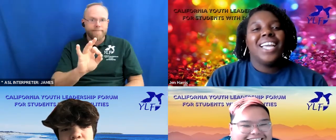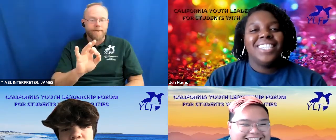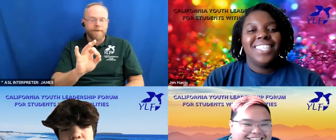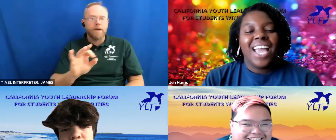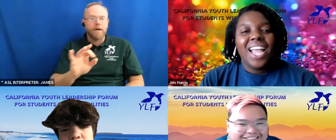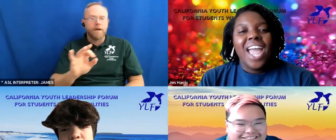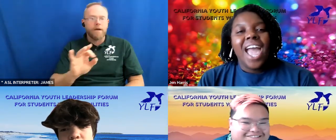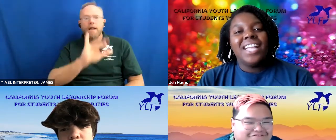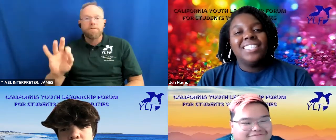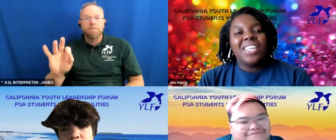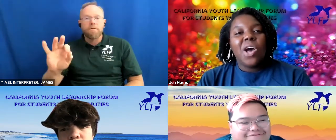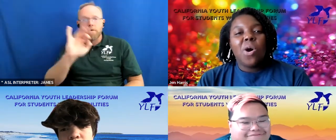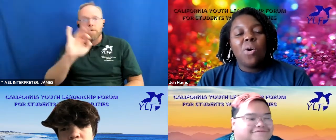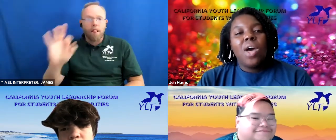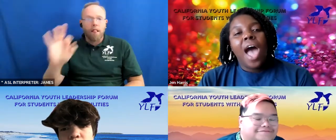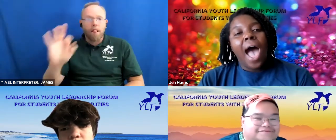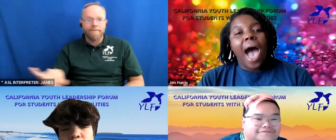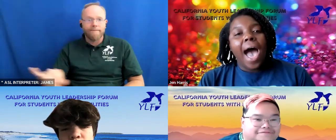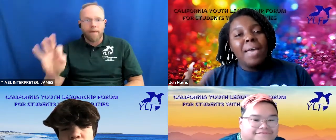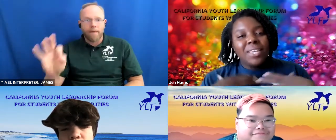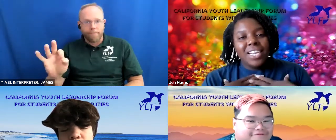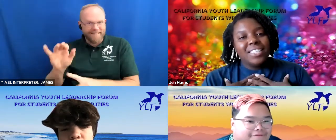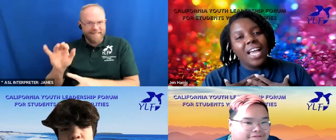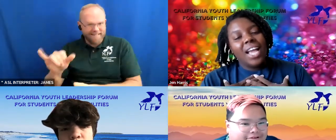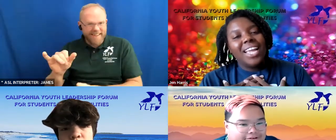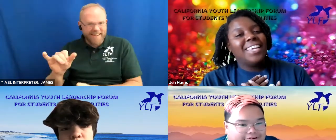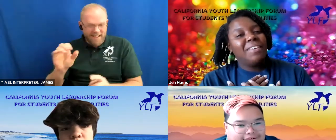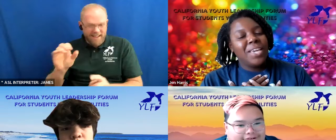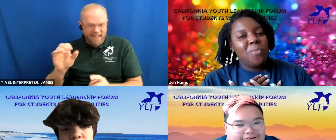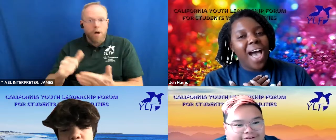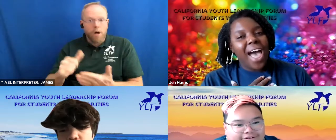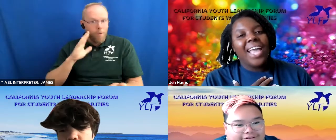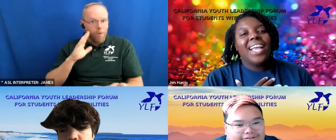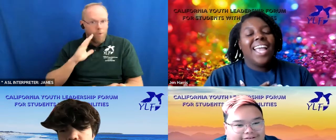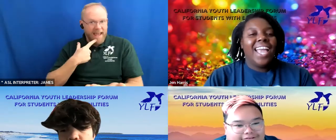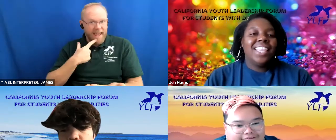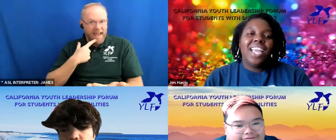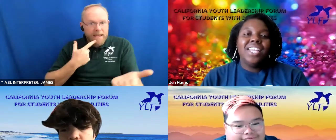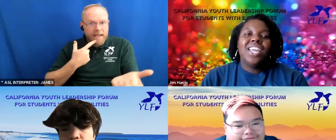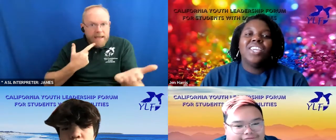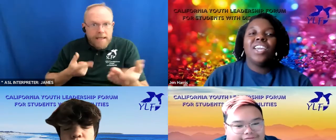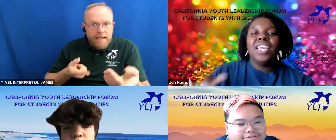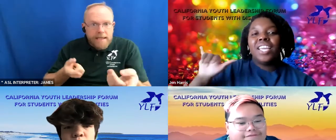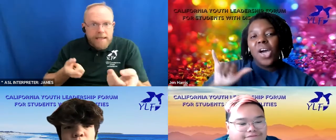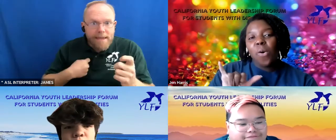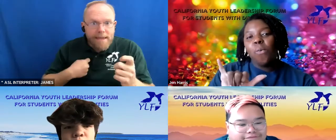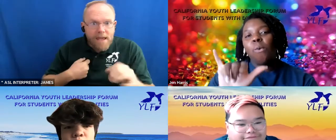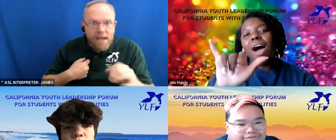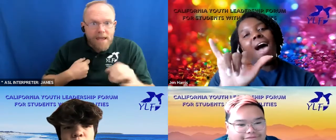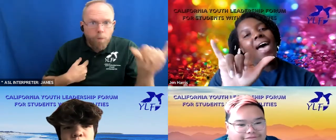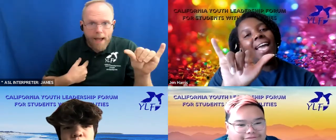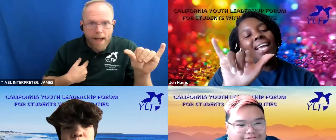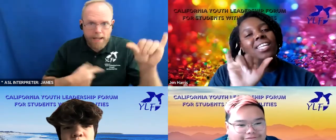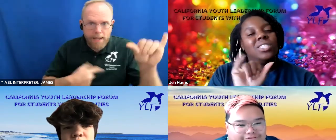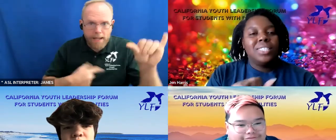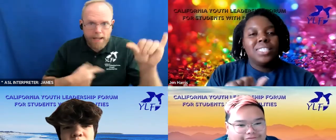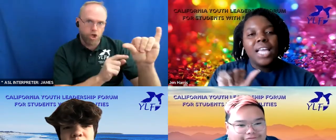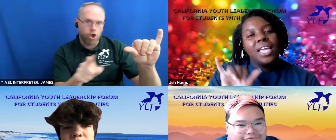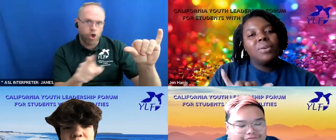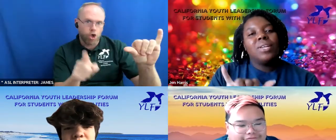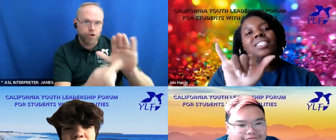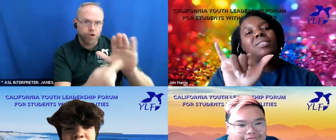to say and so i'm gonna say give me a y and then you're gonna go why so in sign language this would